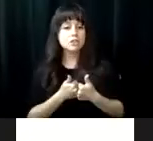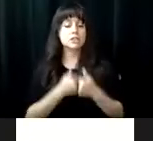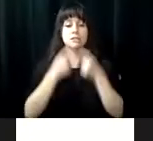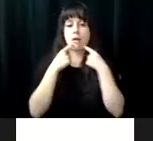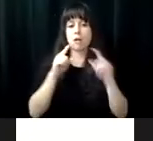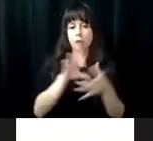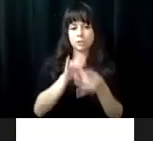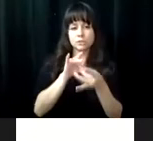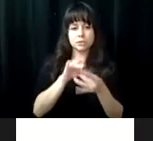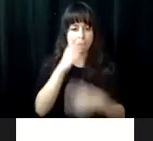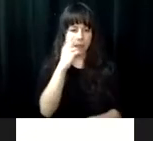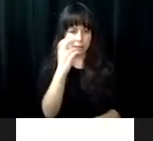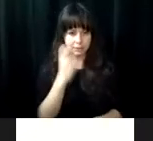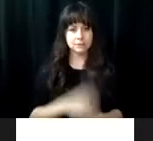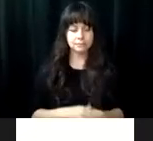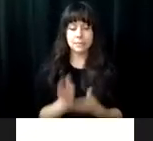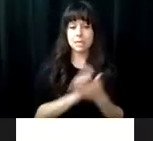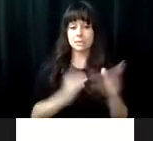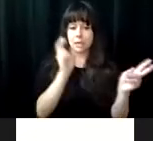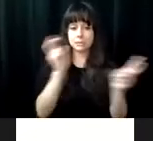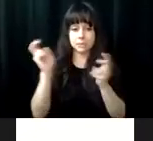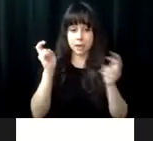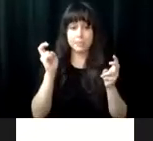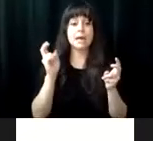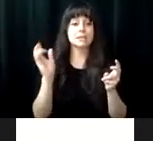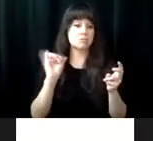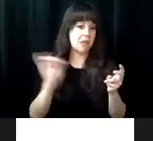learn from one another's experiences, challenges, and accomplish